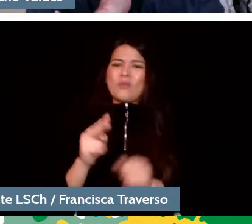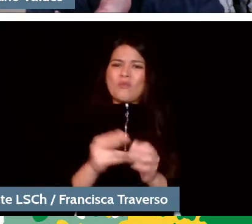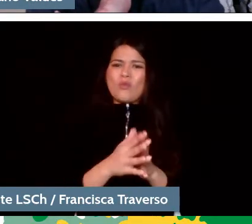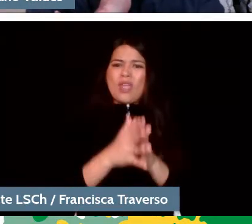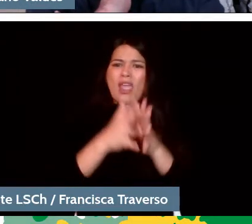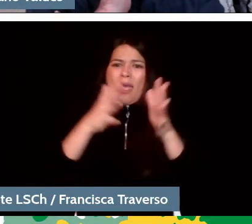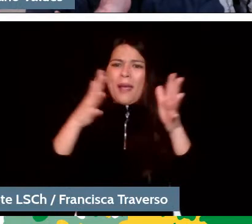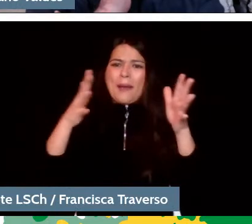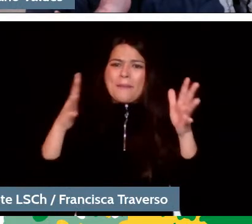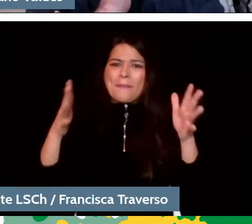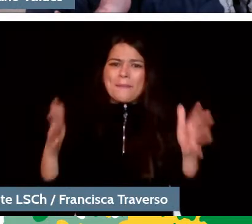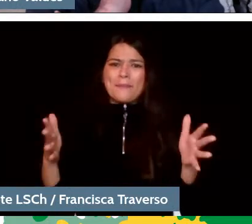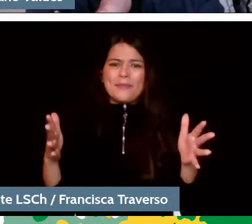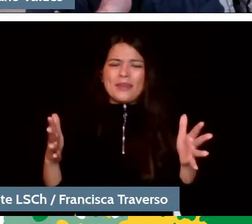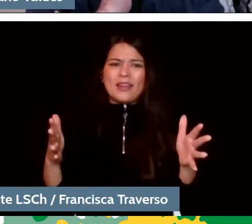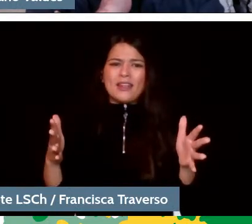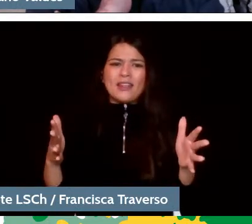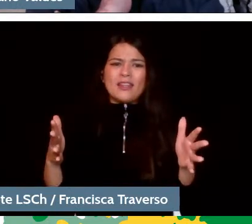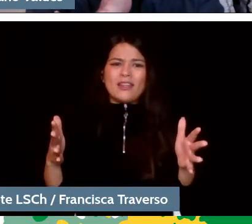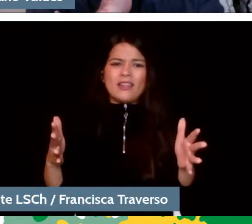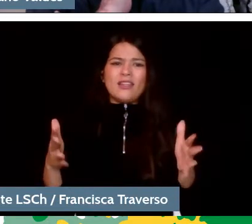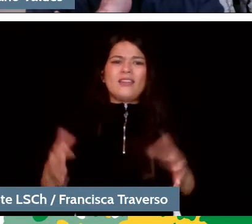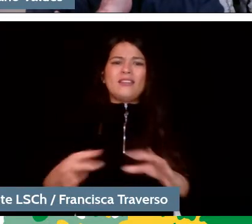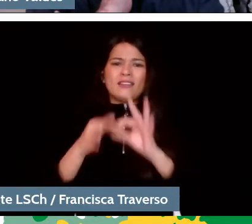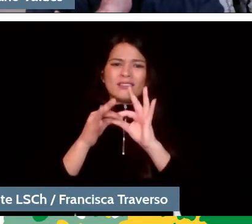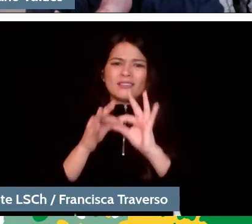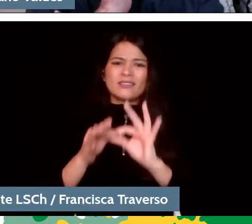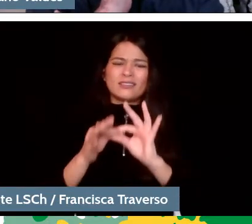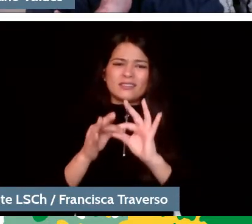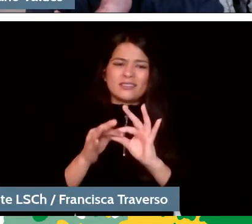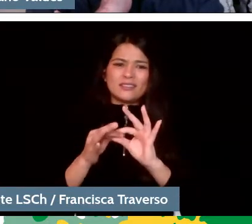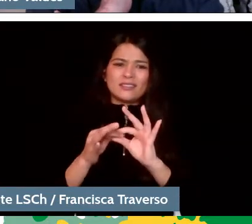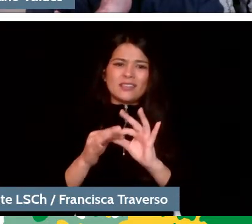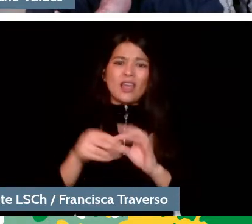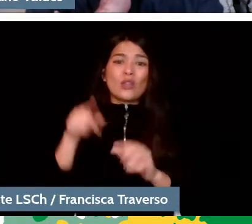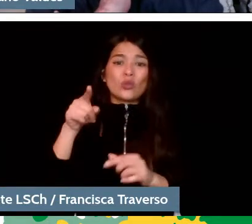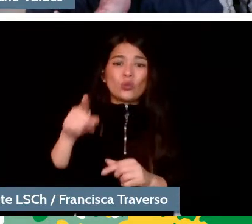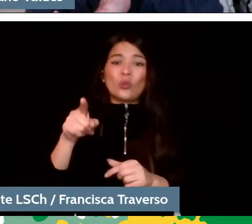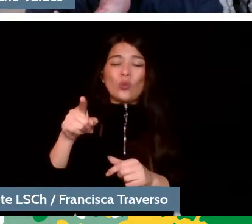thanks to that incredible career you have had